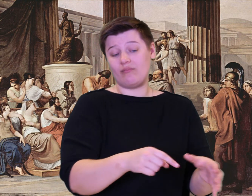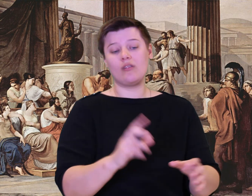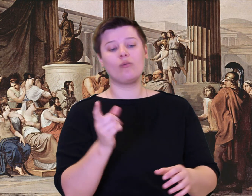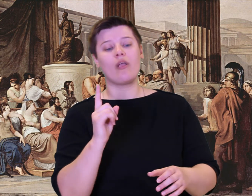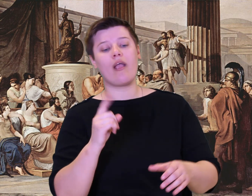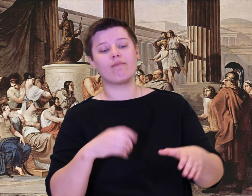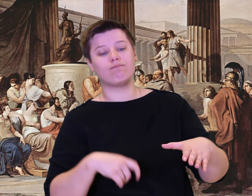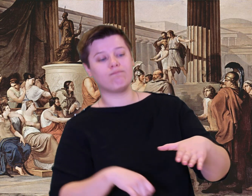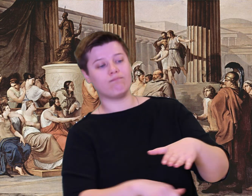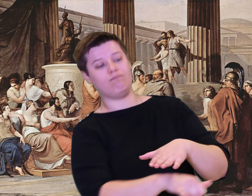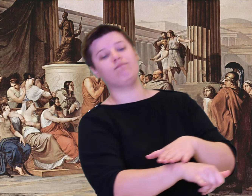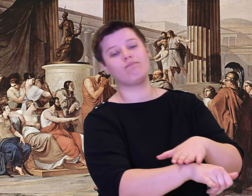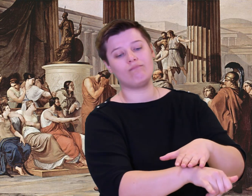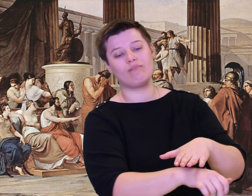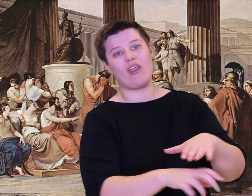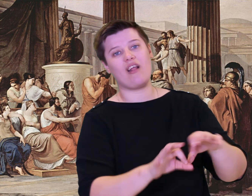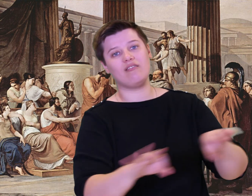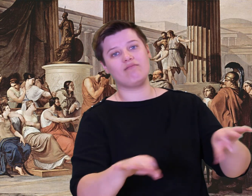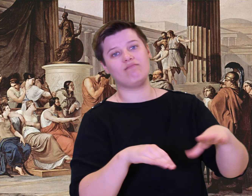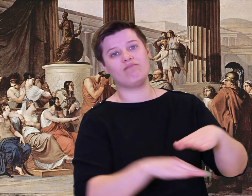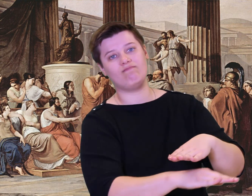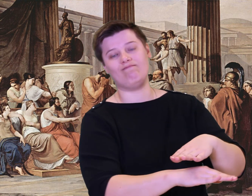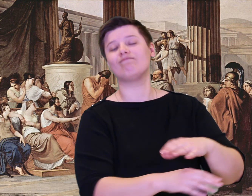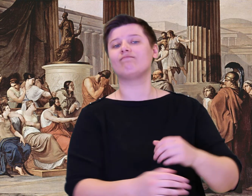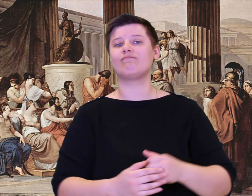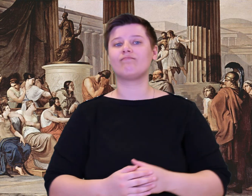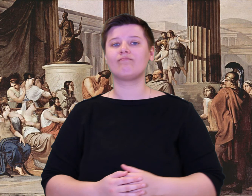hard in a blazing flame.